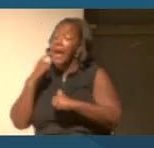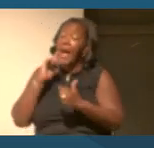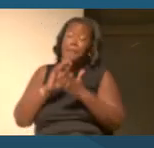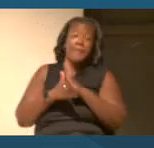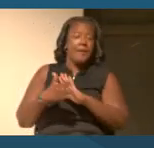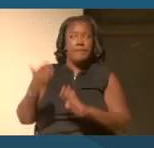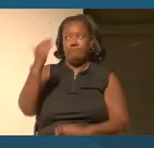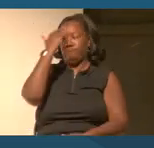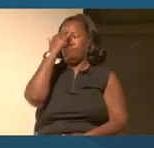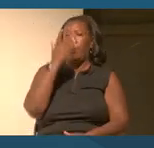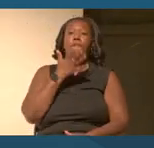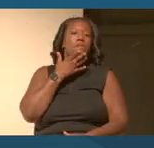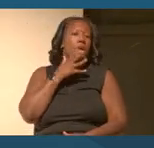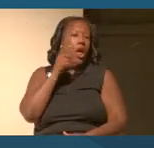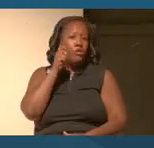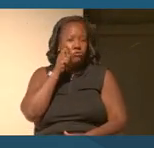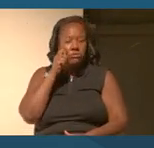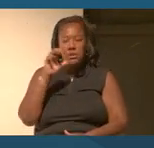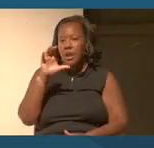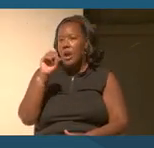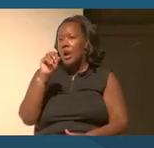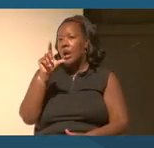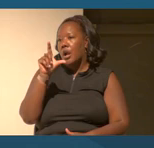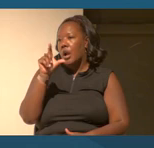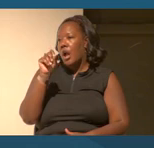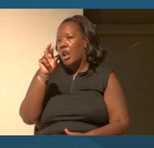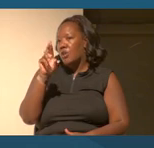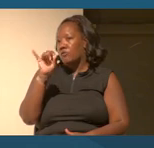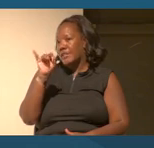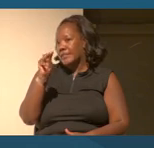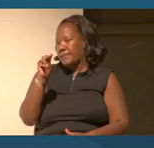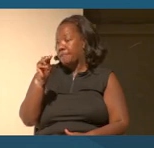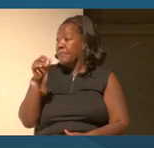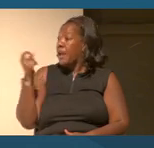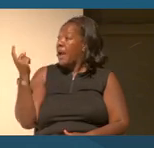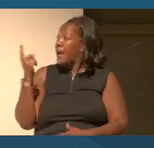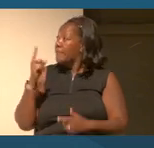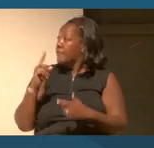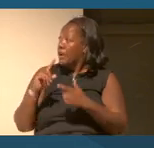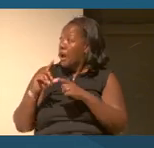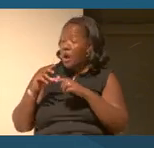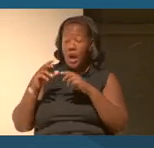We were just discussing, our colleague here just came back from Brazil and she was saying